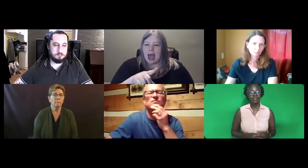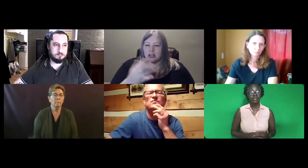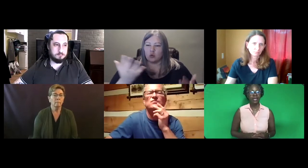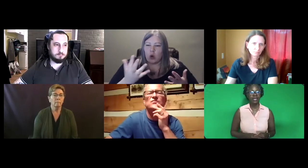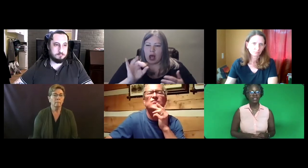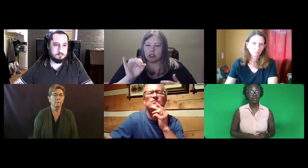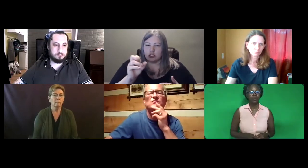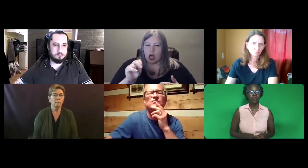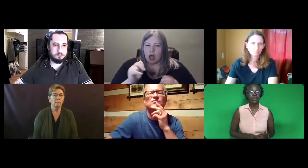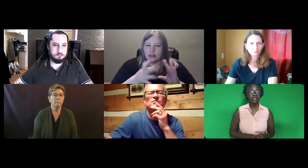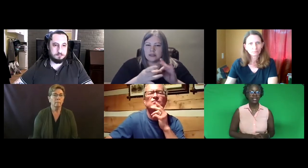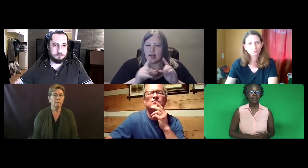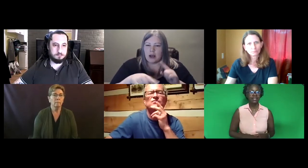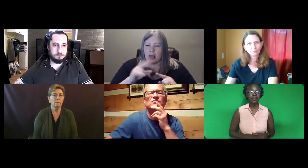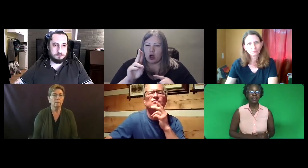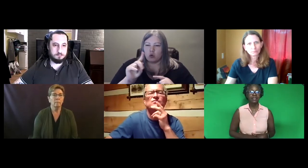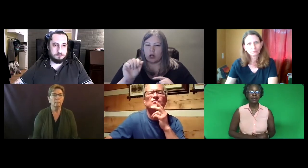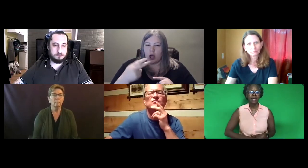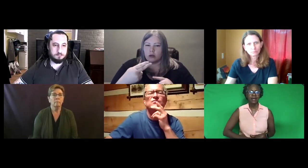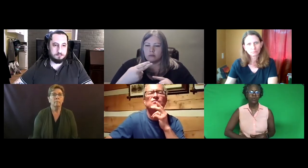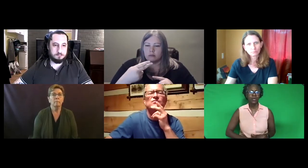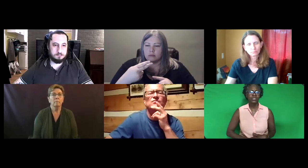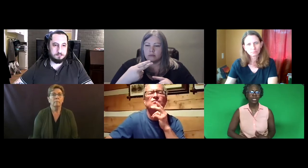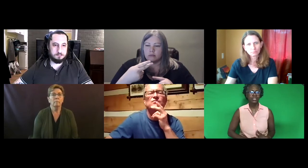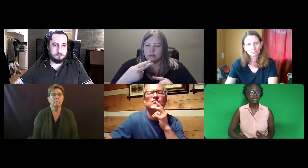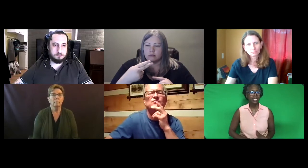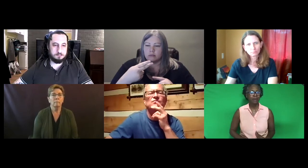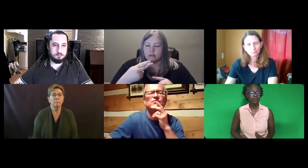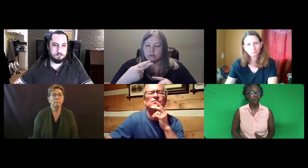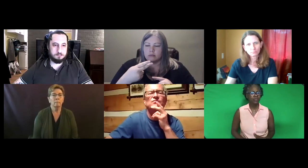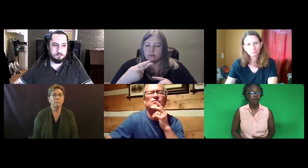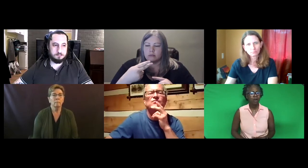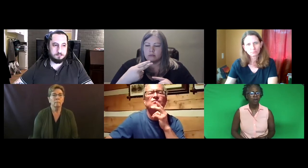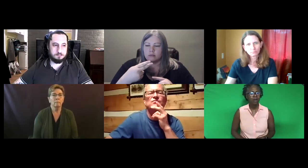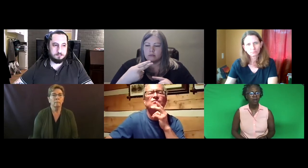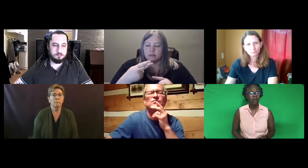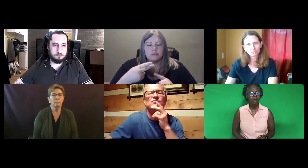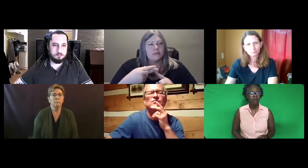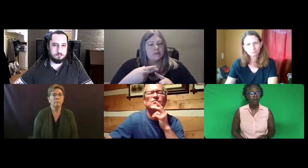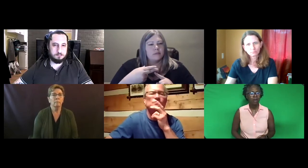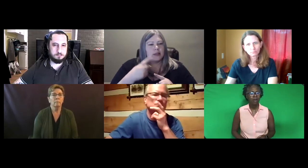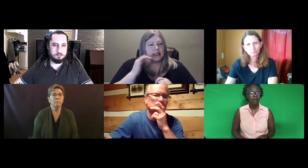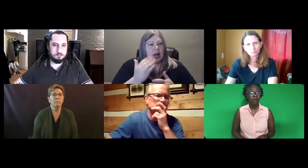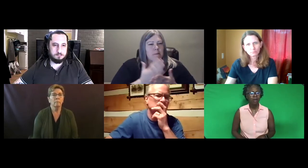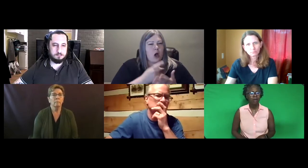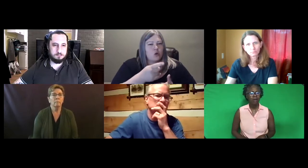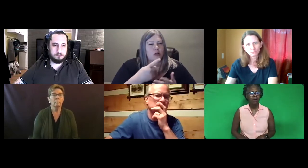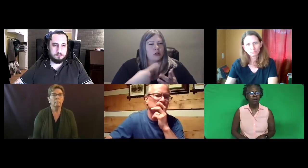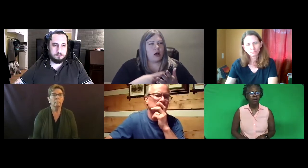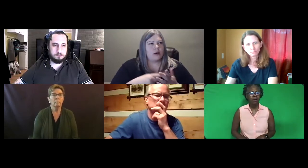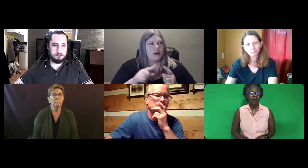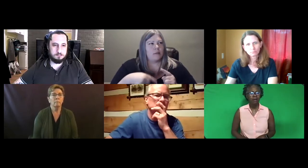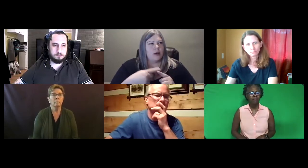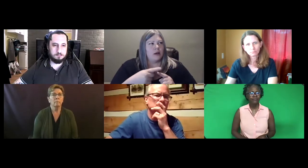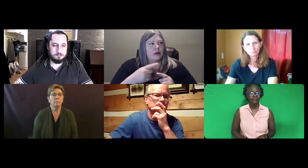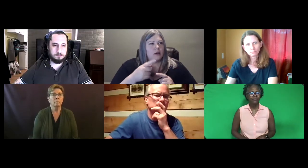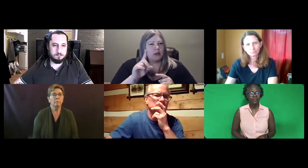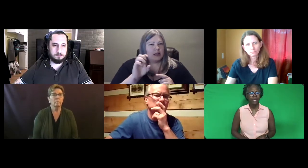And AJ Moody is asking What did Jon say about Utah?